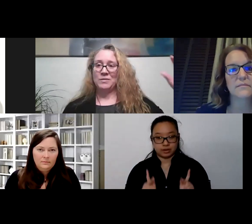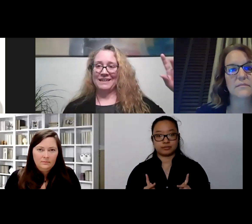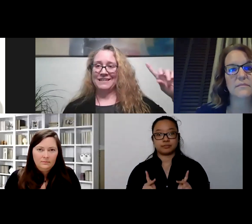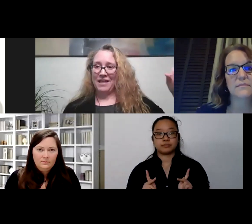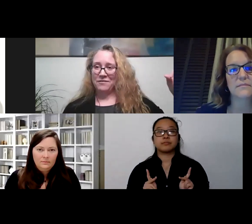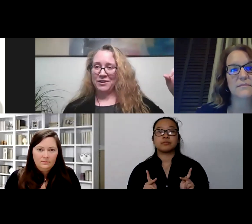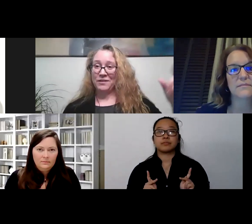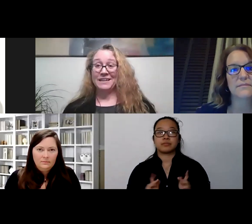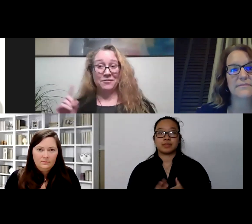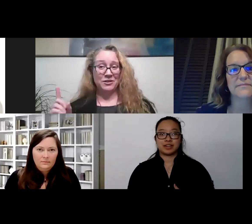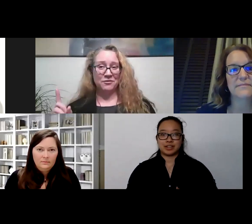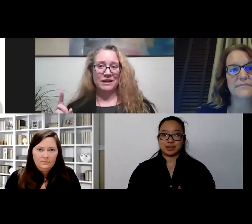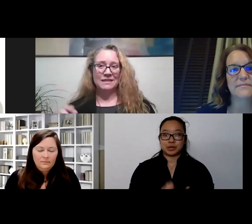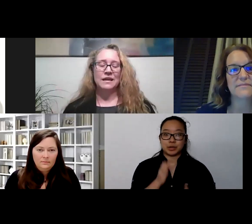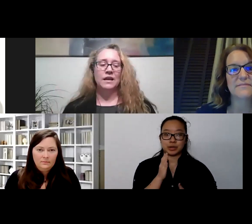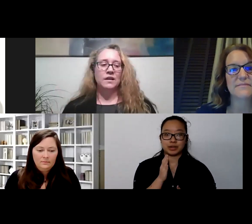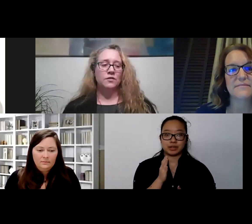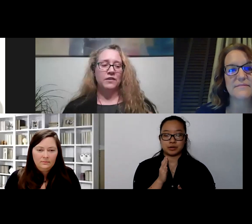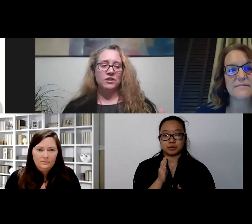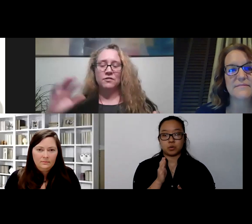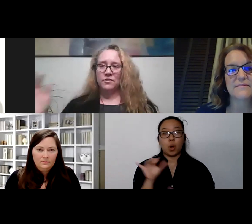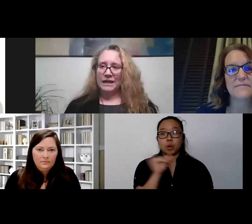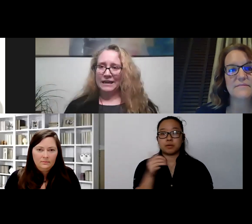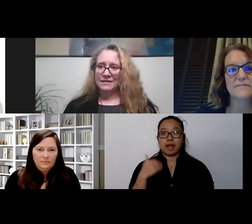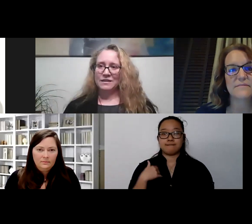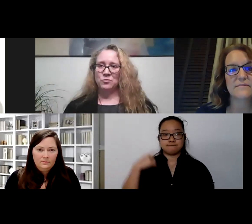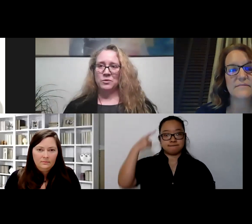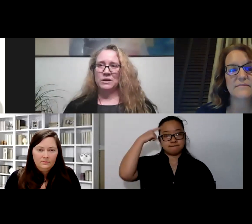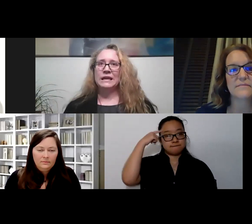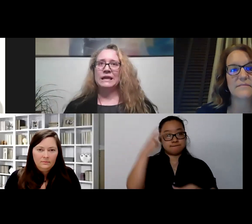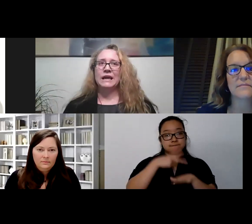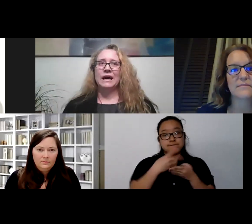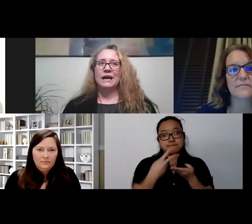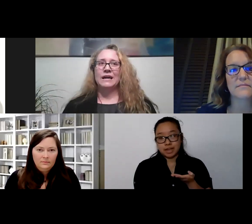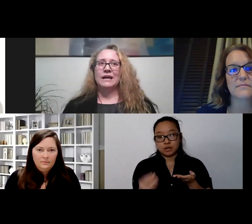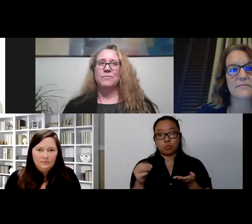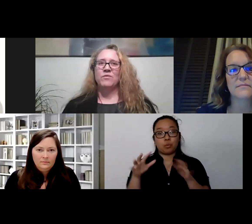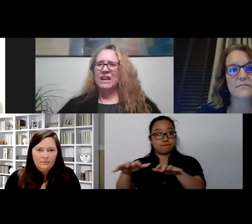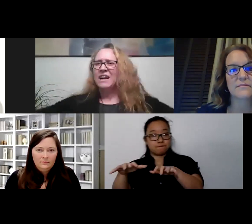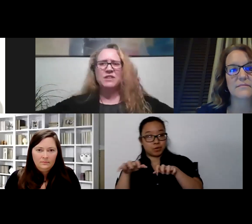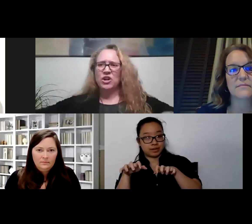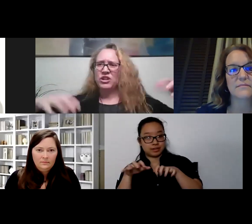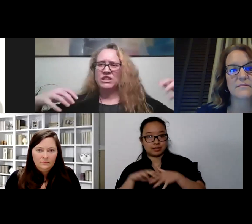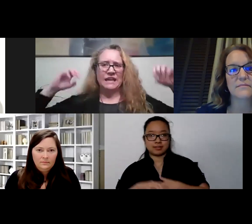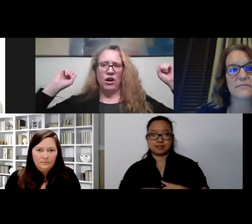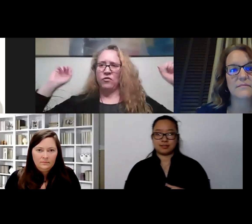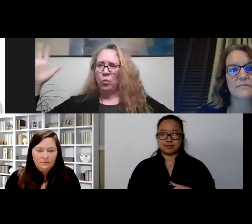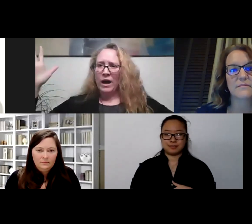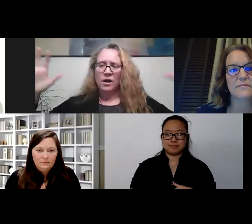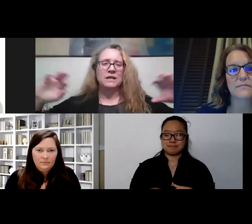like I said in that fight or flight, faint or freeze, so faint or freeze is really kind of you just get overwhelmed,